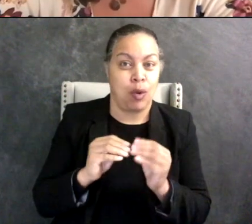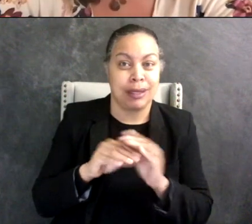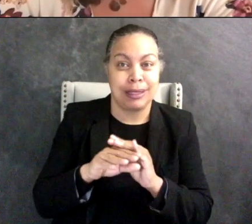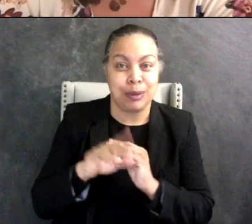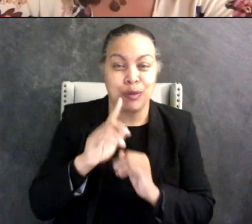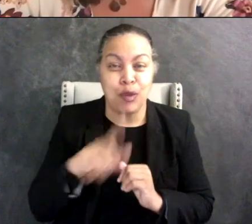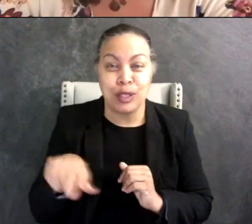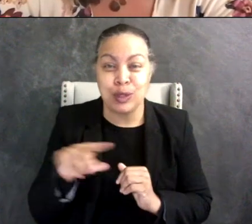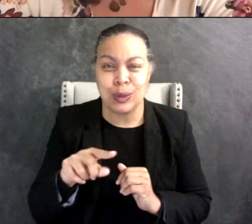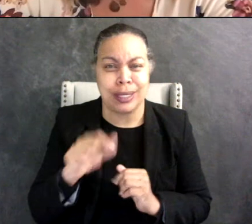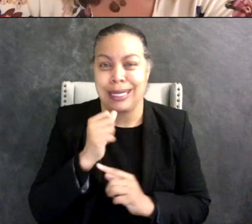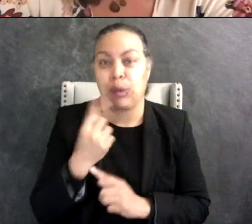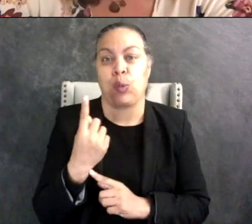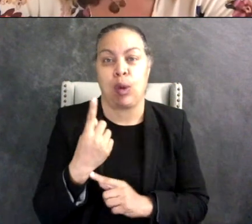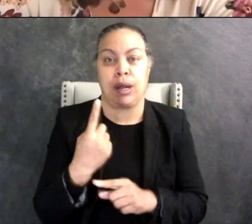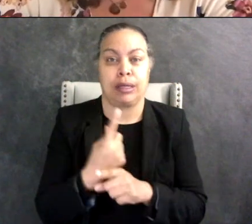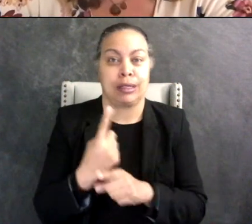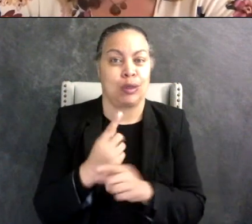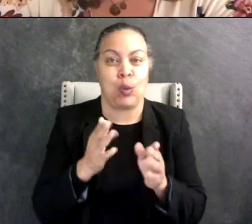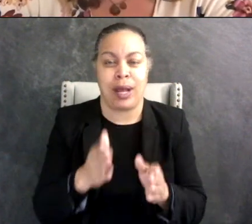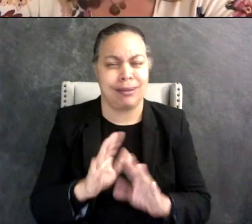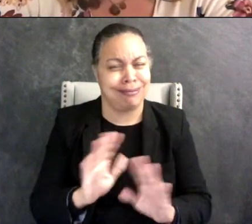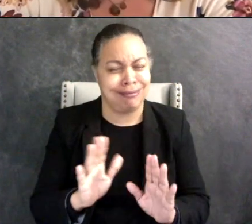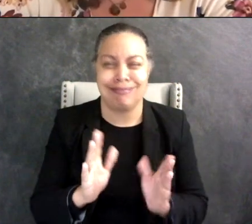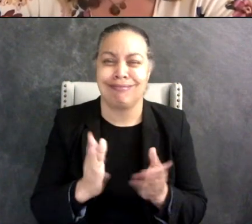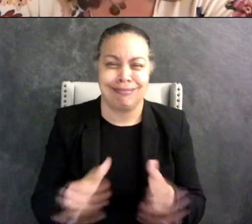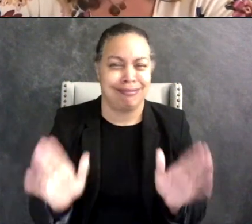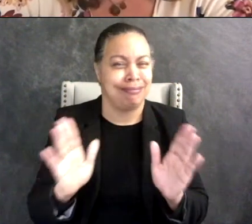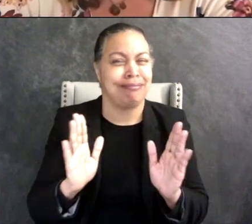can do it there's a lot of different ways. Okay so we'll make sure that we also link